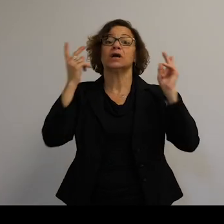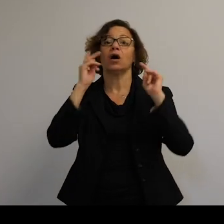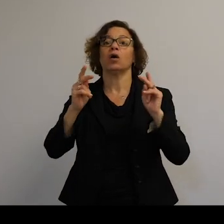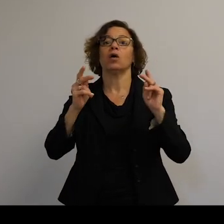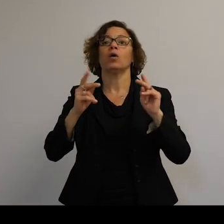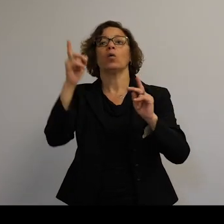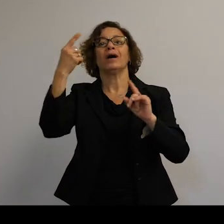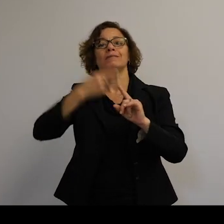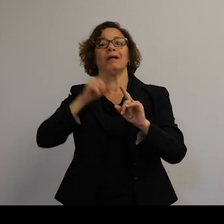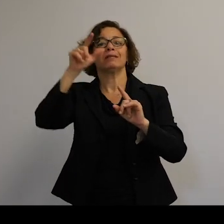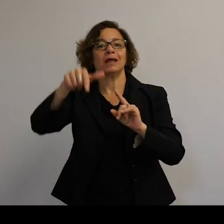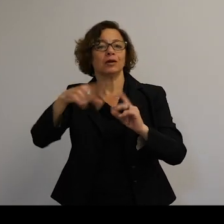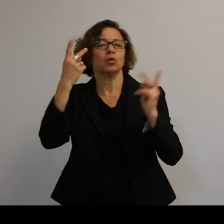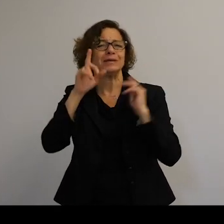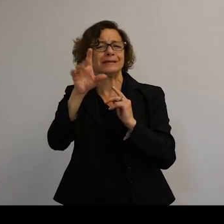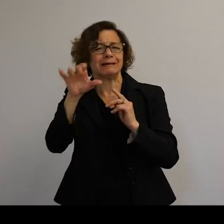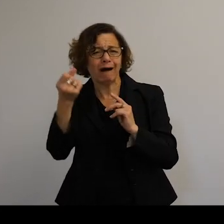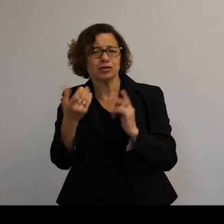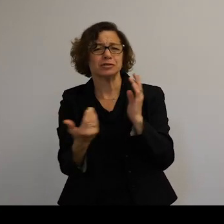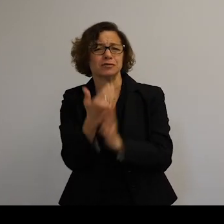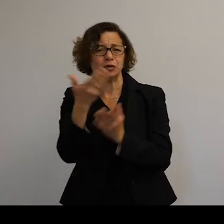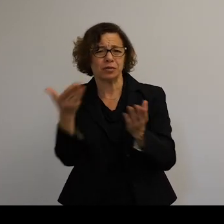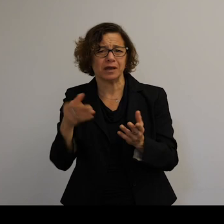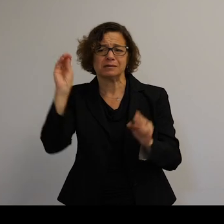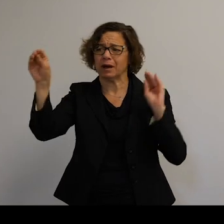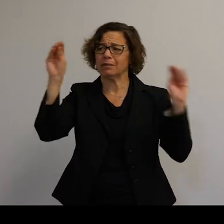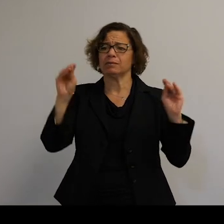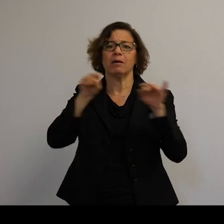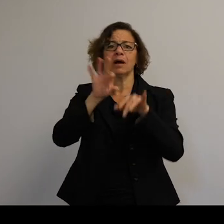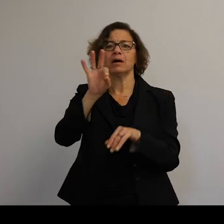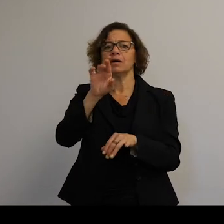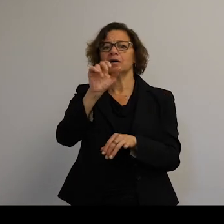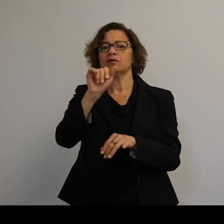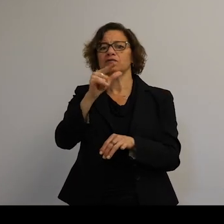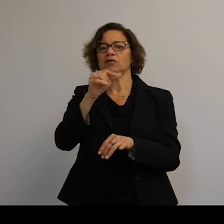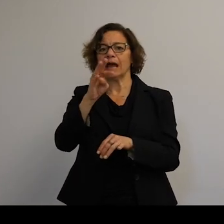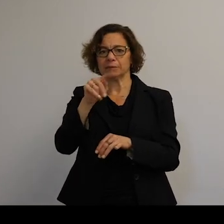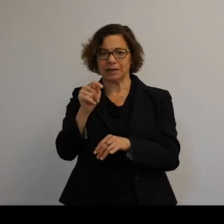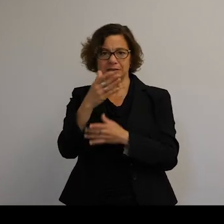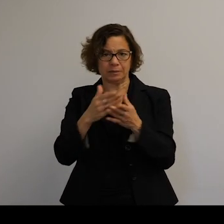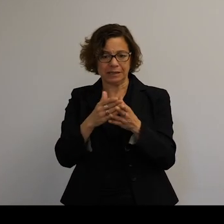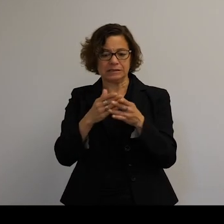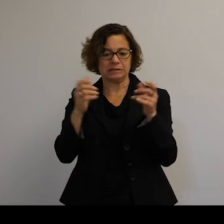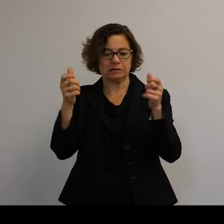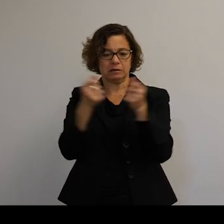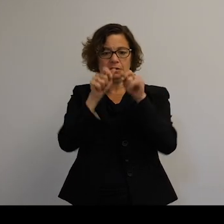hundreds of new objects created. These are the fragments of that weather satellite.